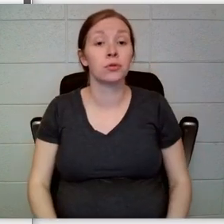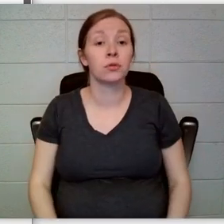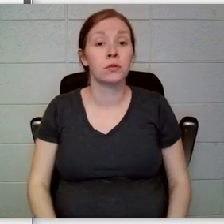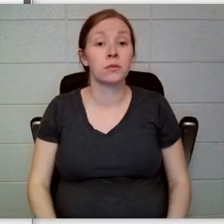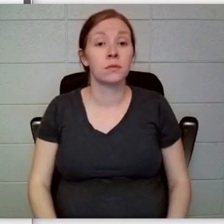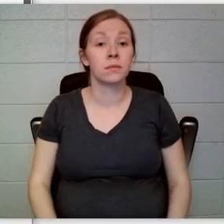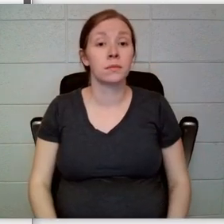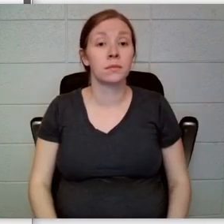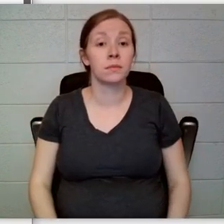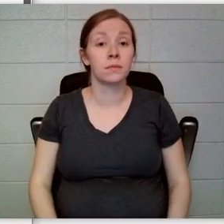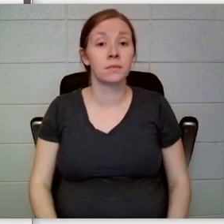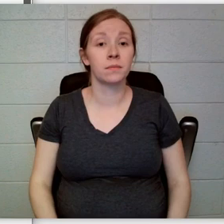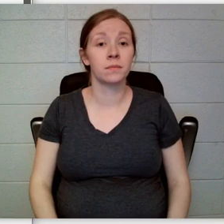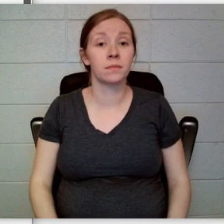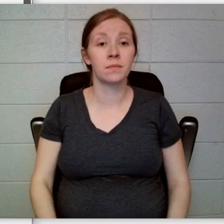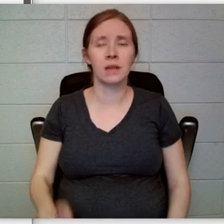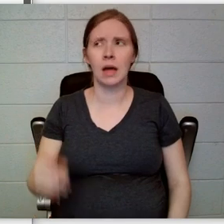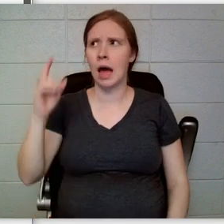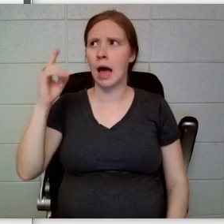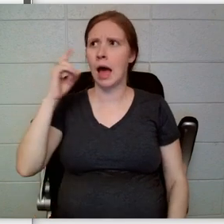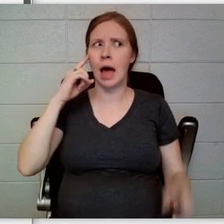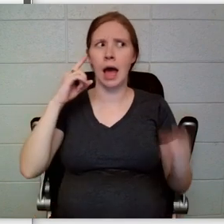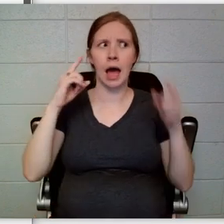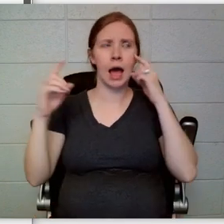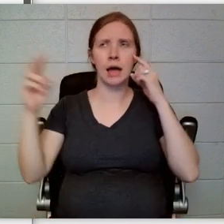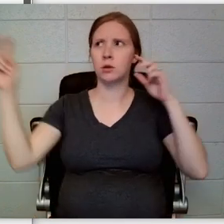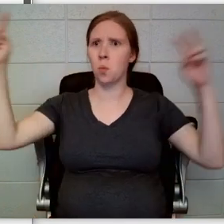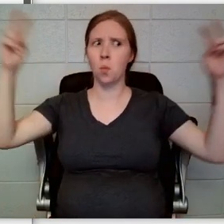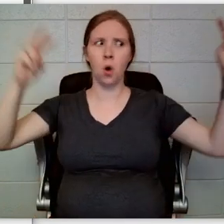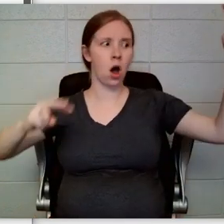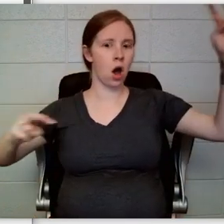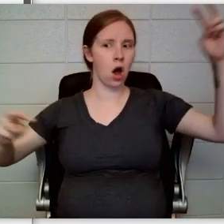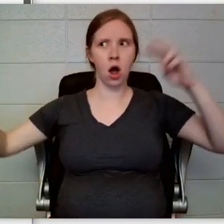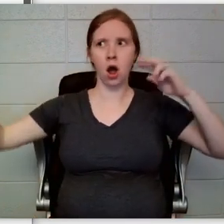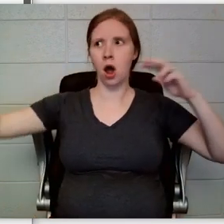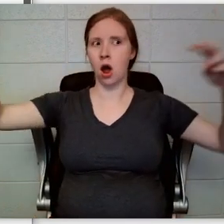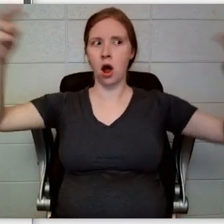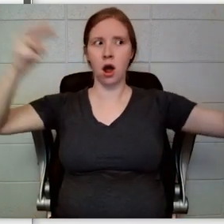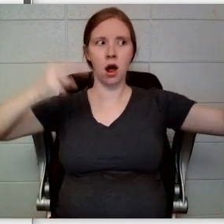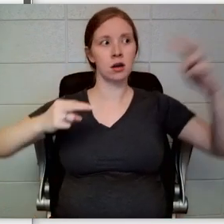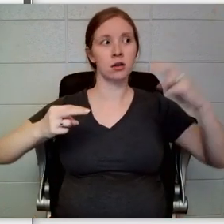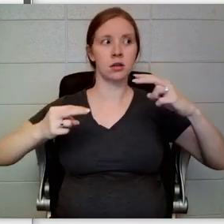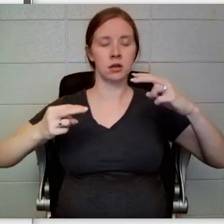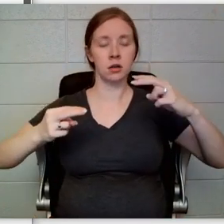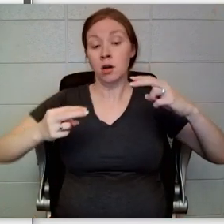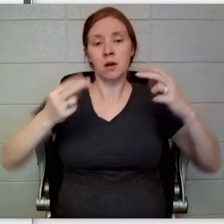painted eyes. Then the three young people ran next door. Friday,